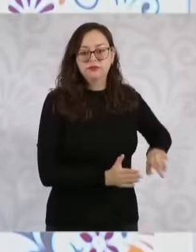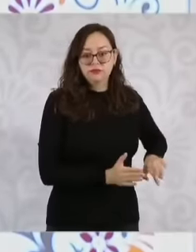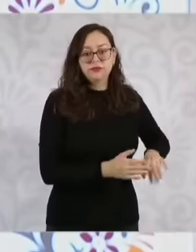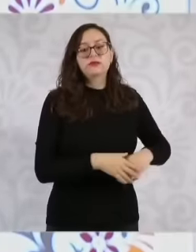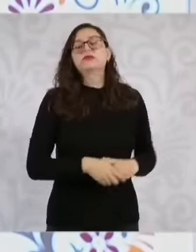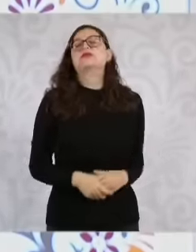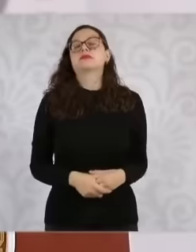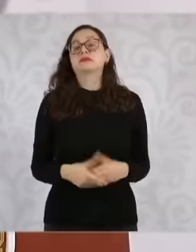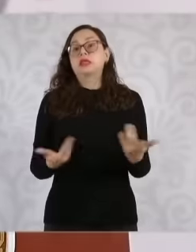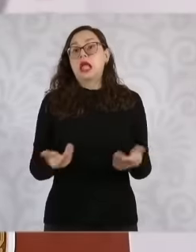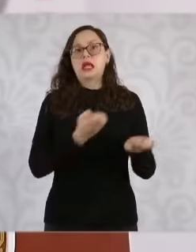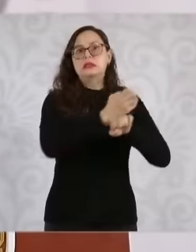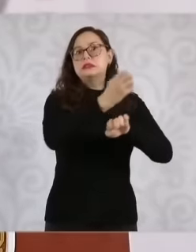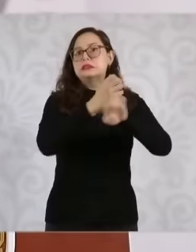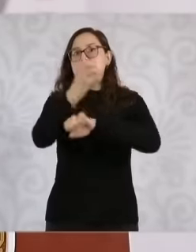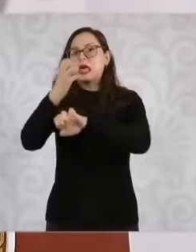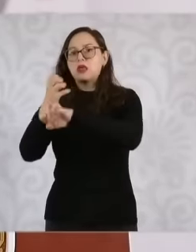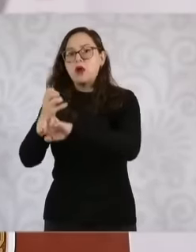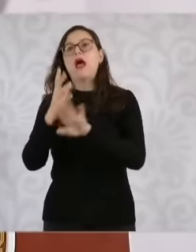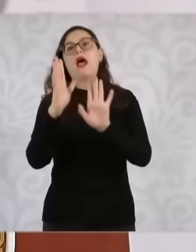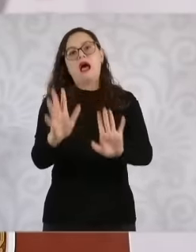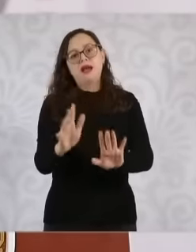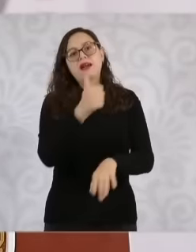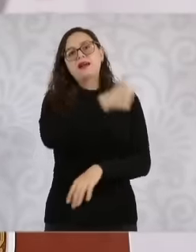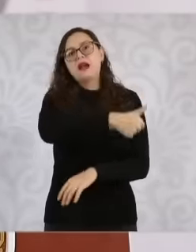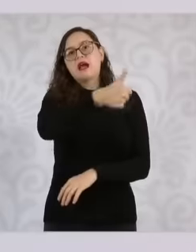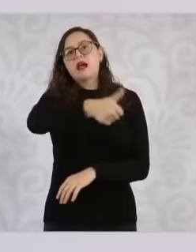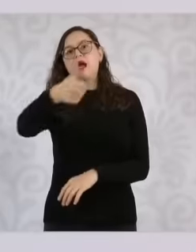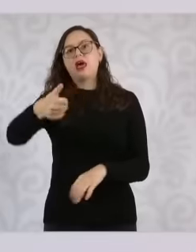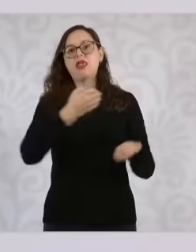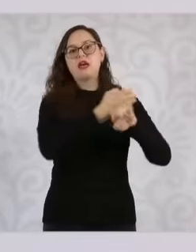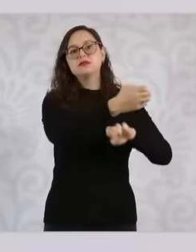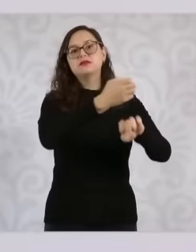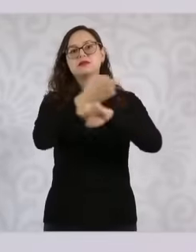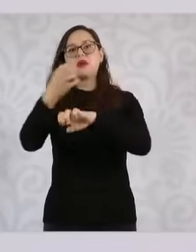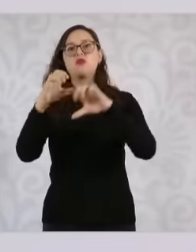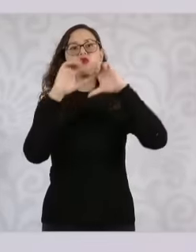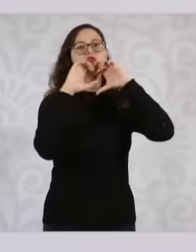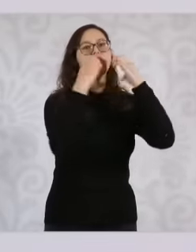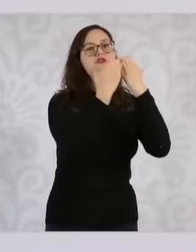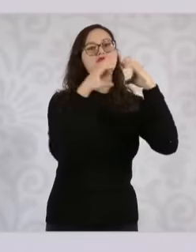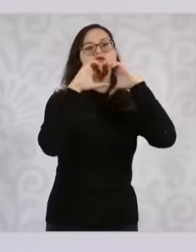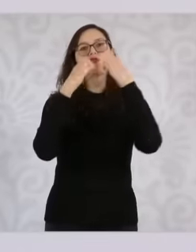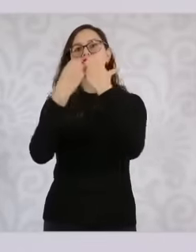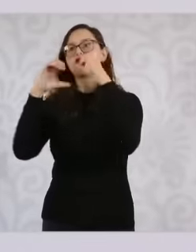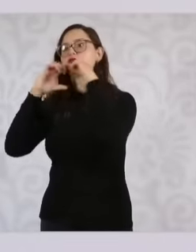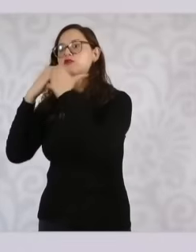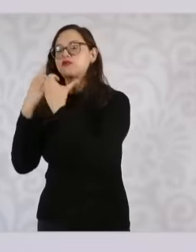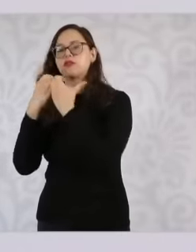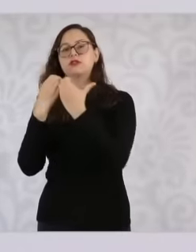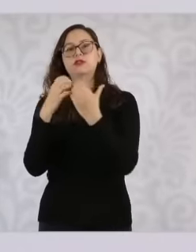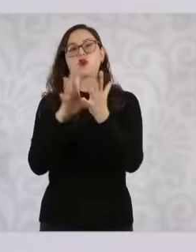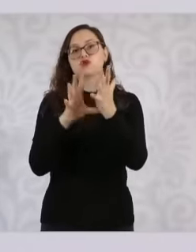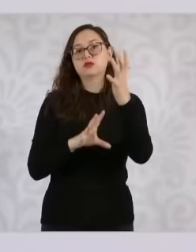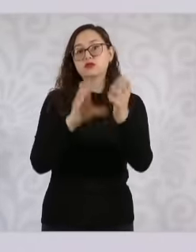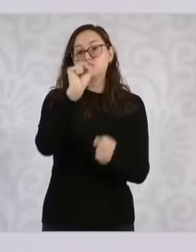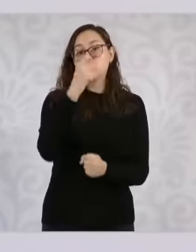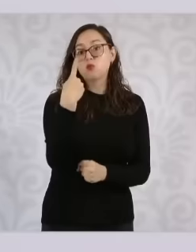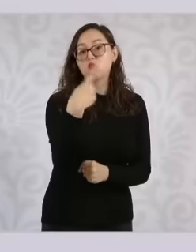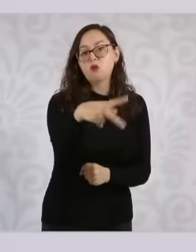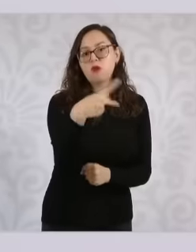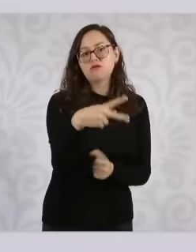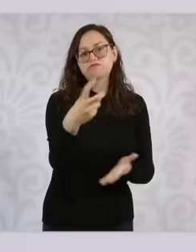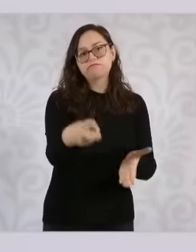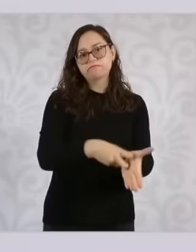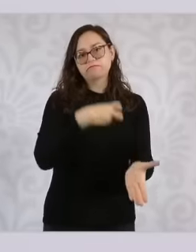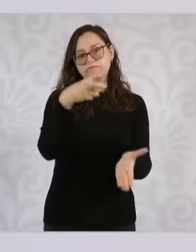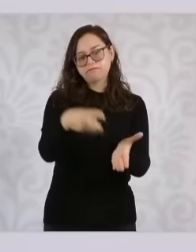state constitutions of the 31 and that of Mexico City must be modified to be able to make their election in those